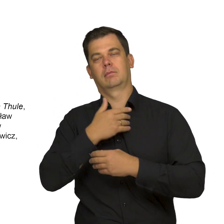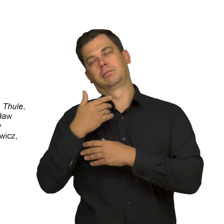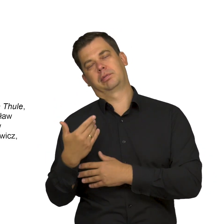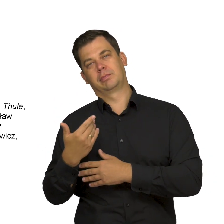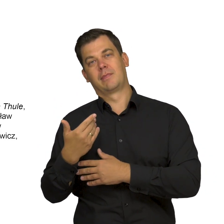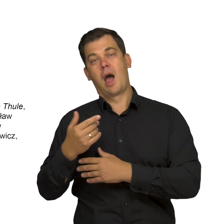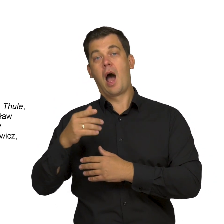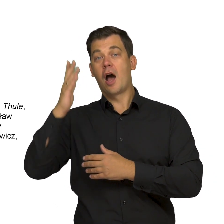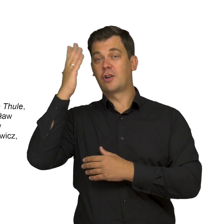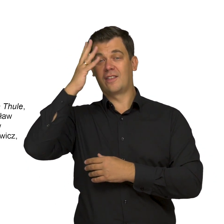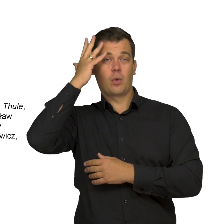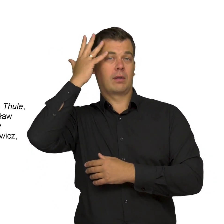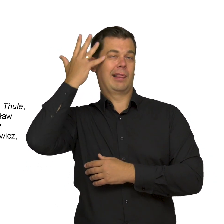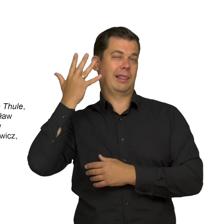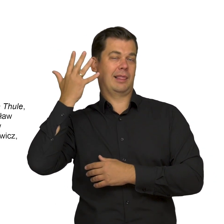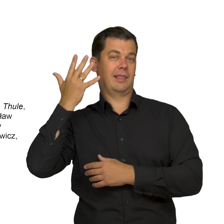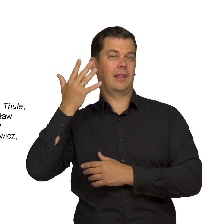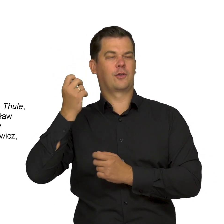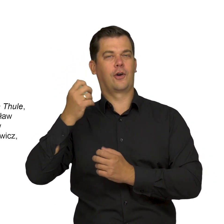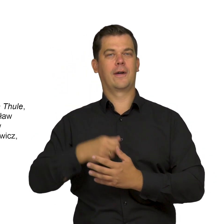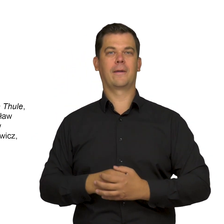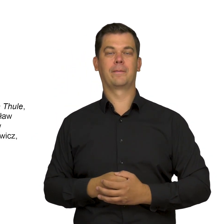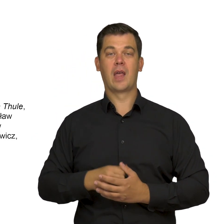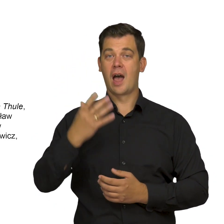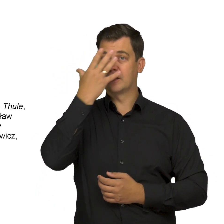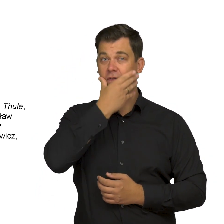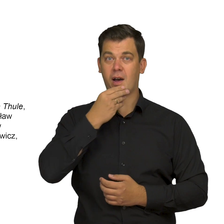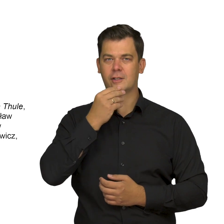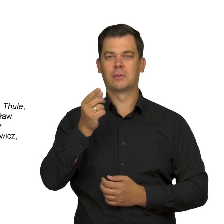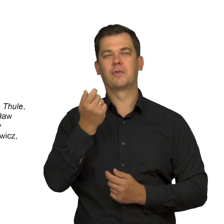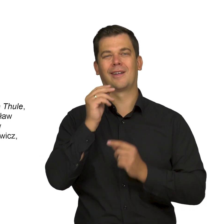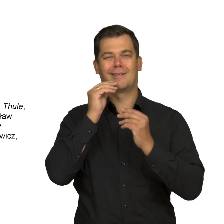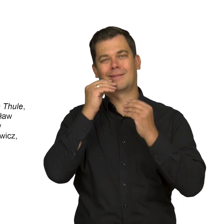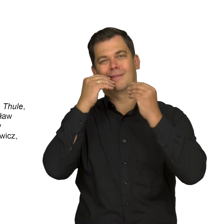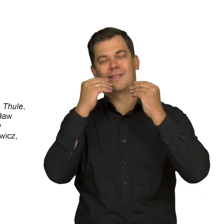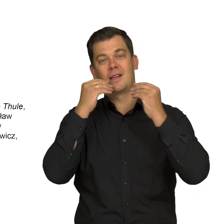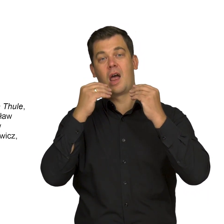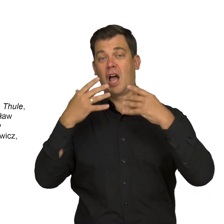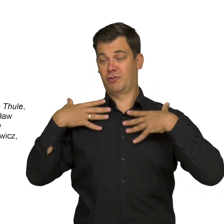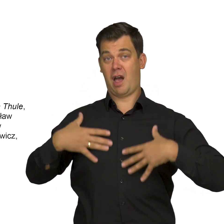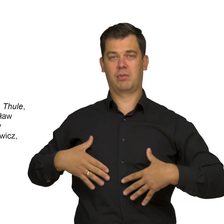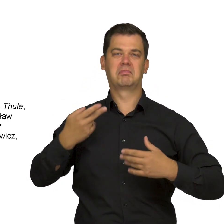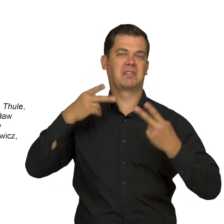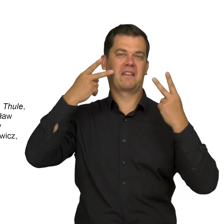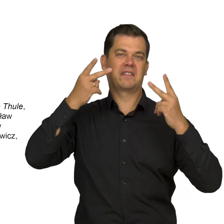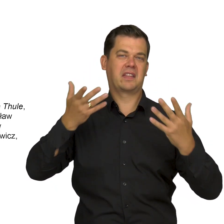His black hair delicately falls onto the closed eyes. A faint smile looms on his face. The rest of the man’s body is not shown.